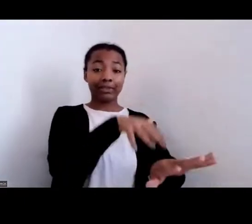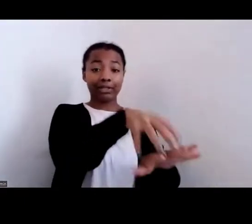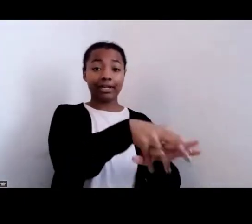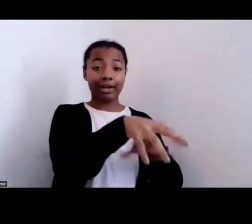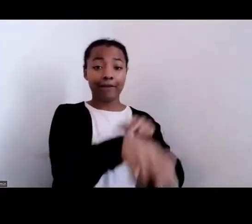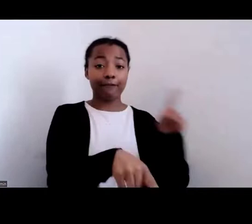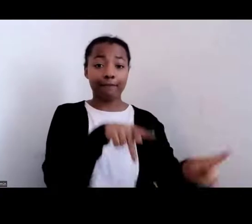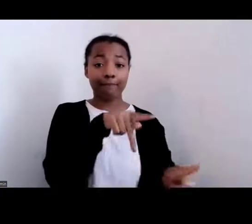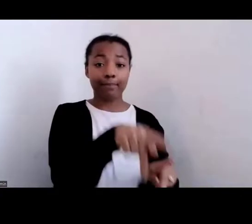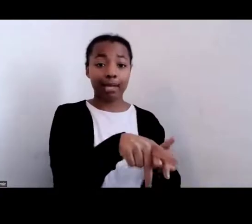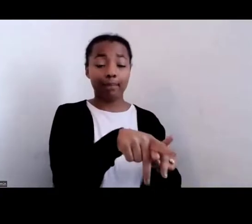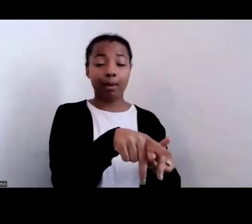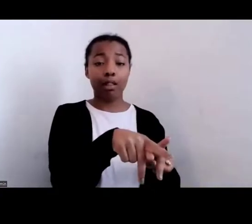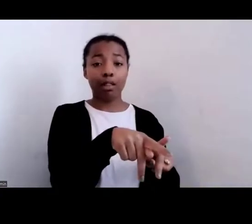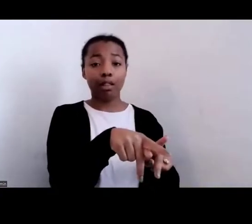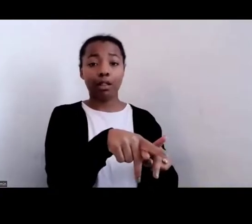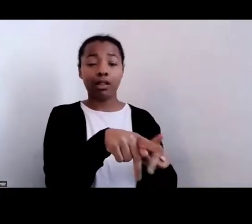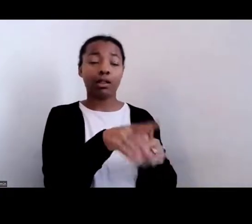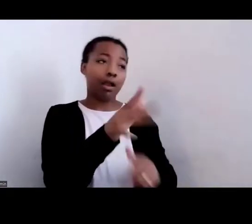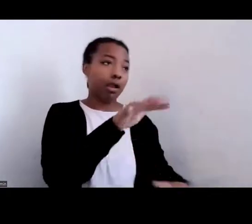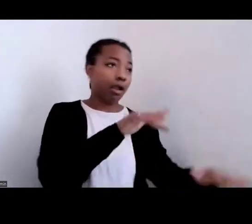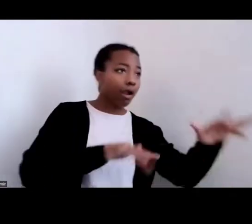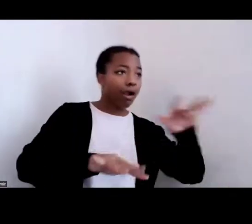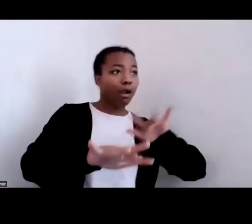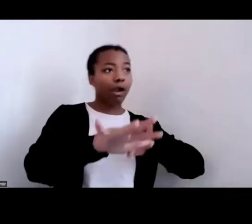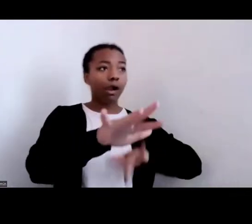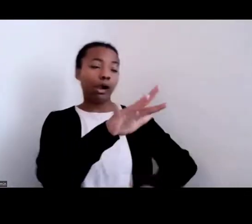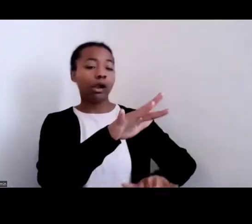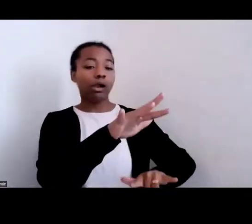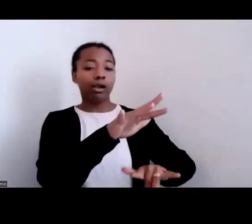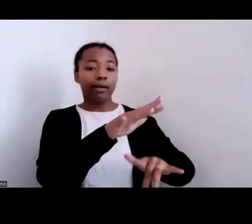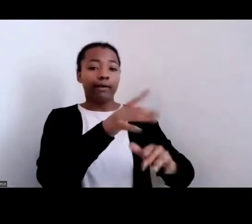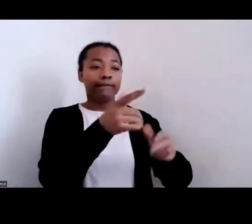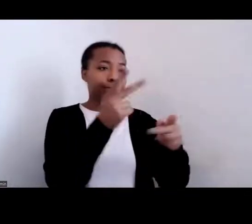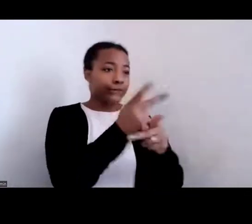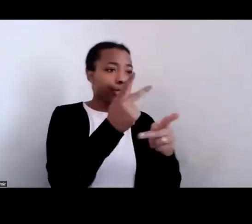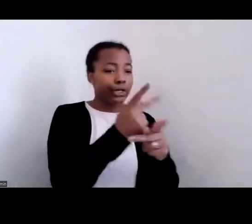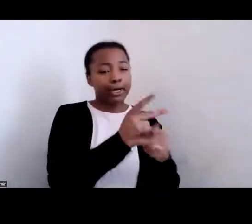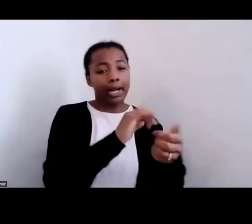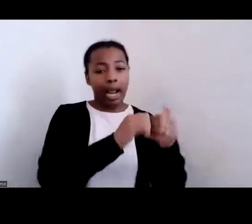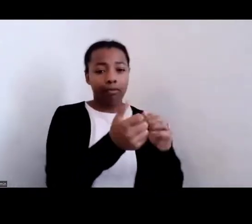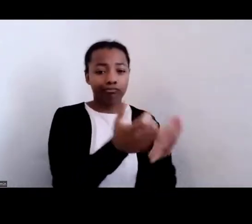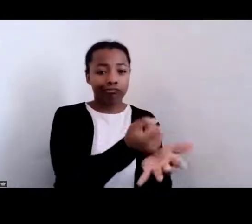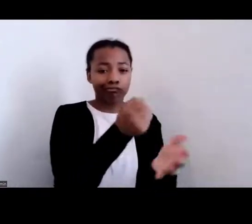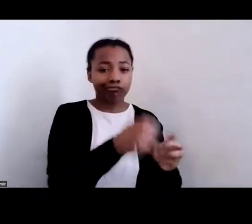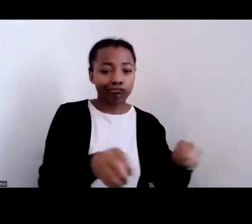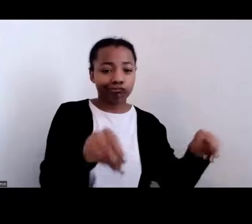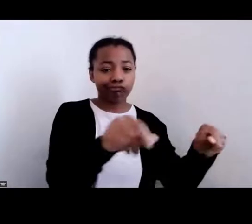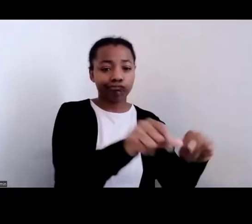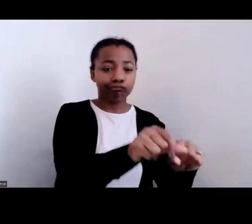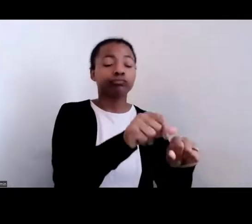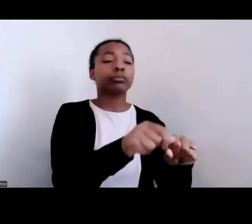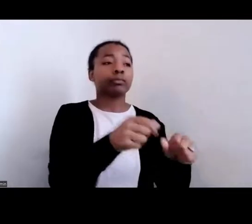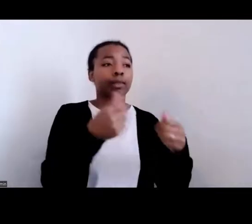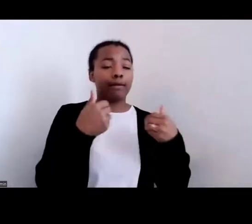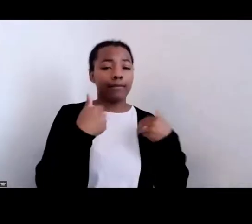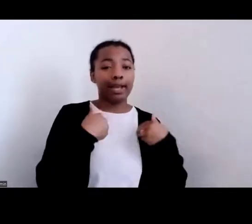push‑pull factors that pushed them to the reservation, pulled them to reservations such as the Indian Removal Act of 1830, The